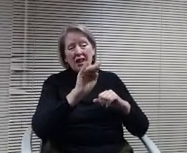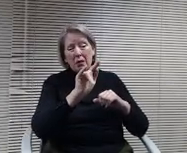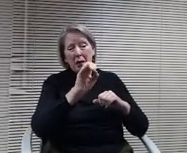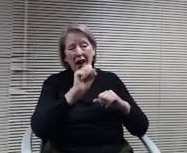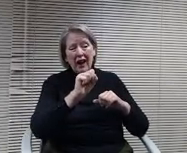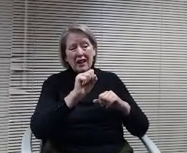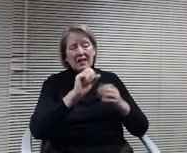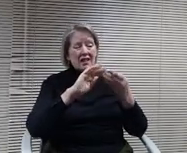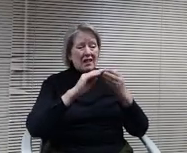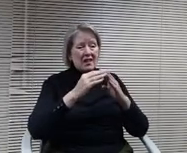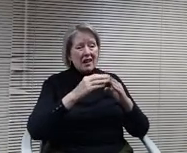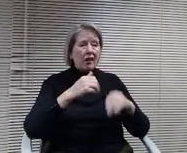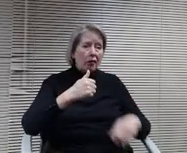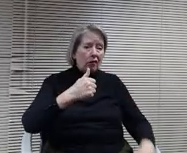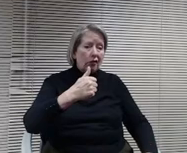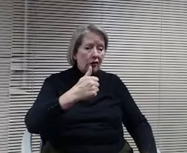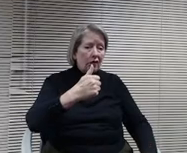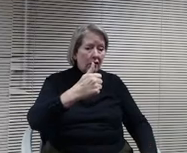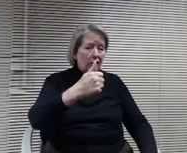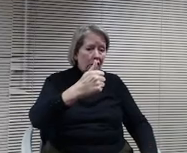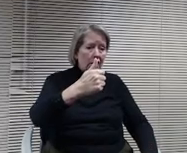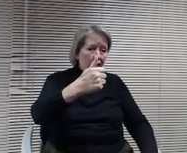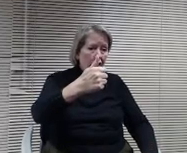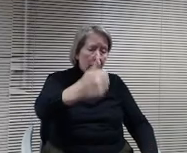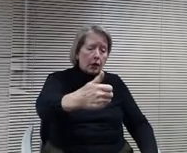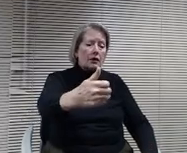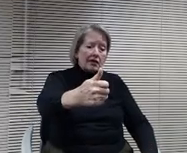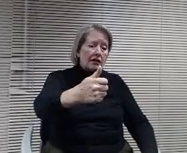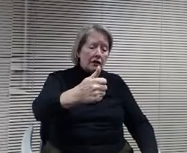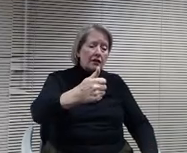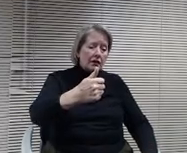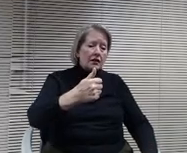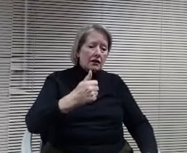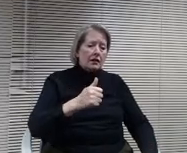can be a 30 to 40 or 45 minute bus ride, or longer both ways.